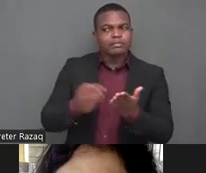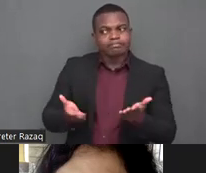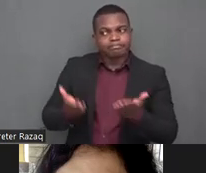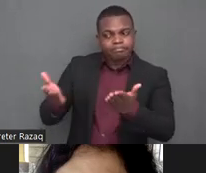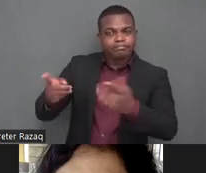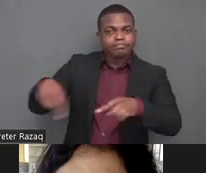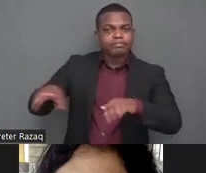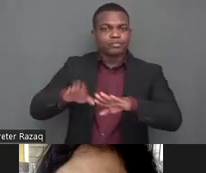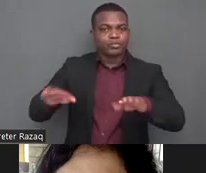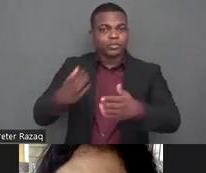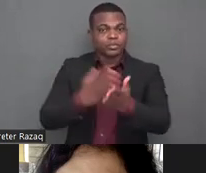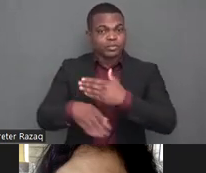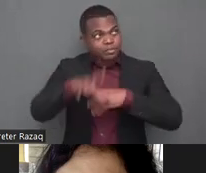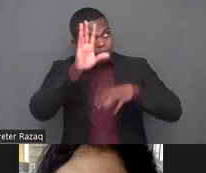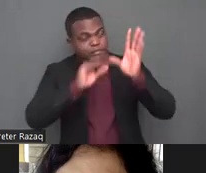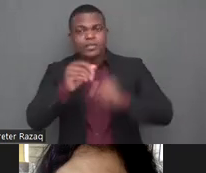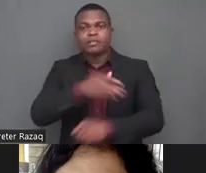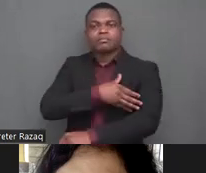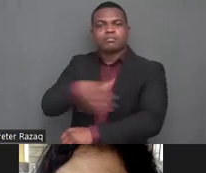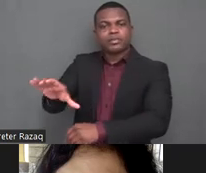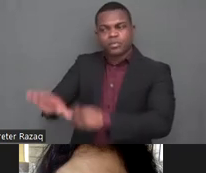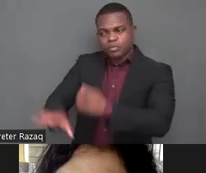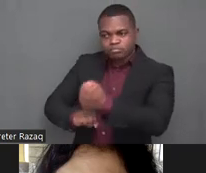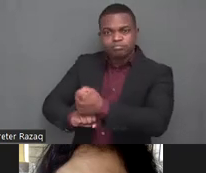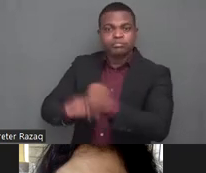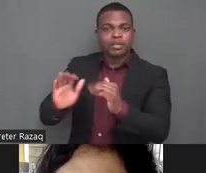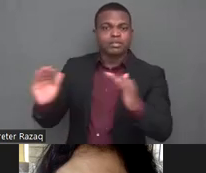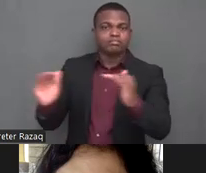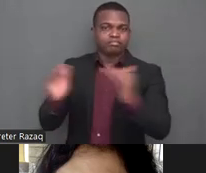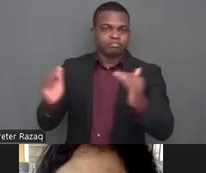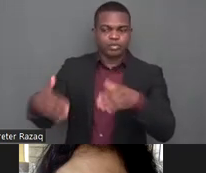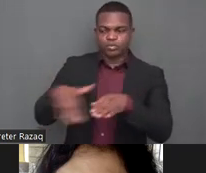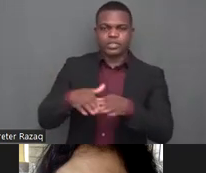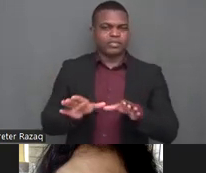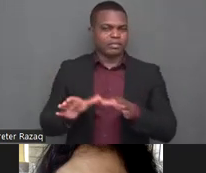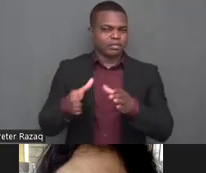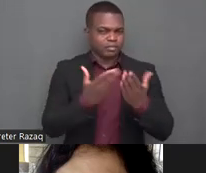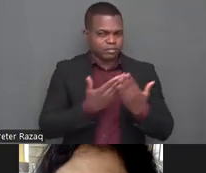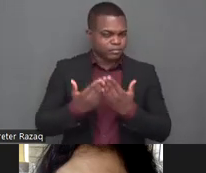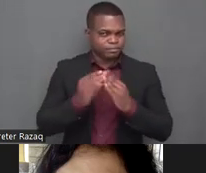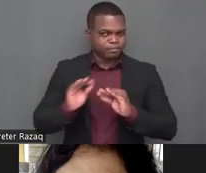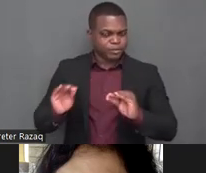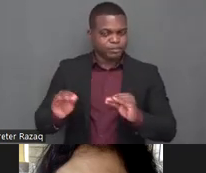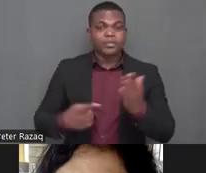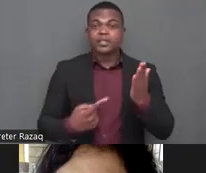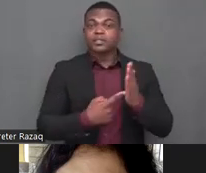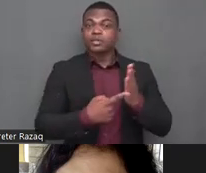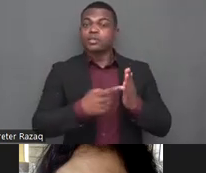assist with inclusion in classrooms but will also provide them with an enabling foundation to to